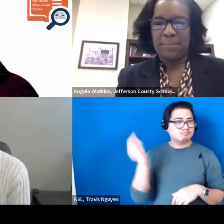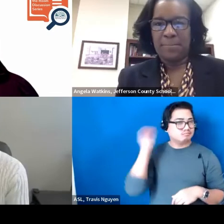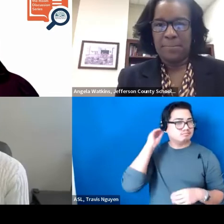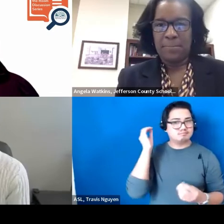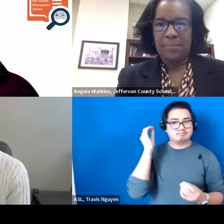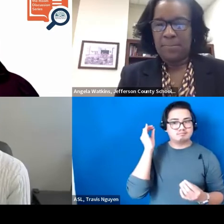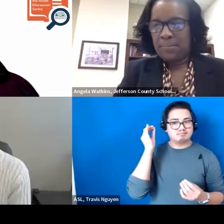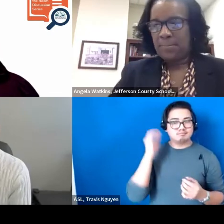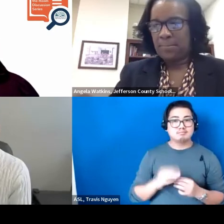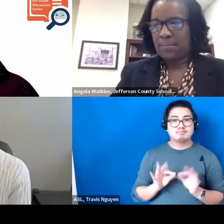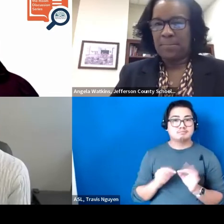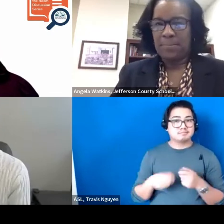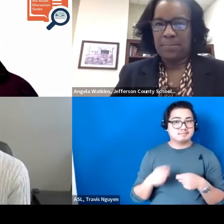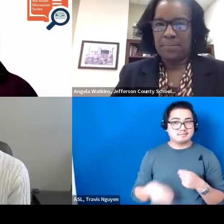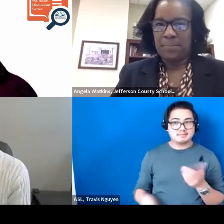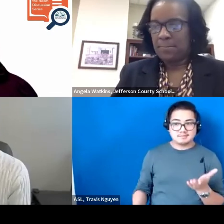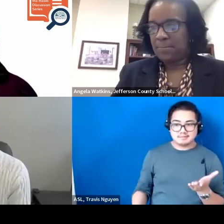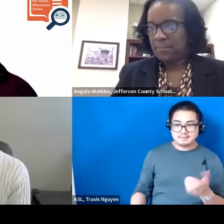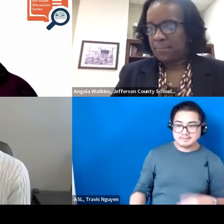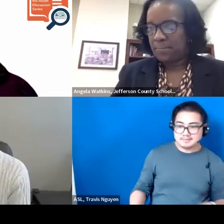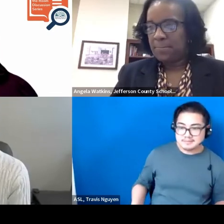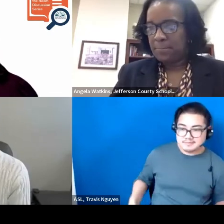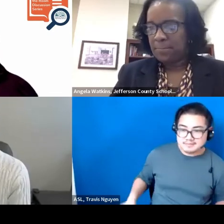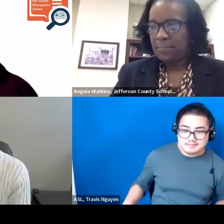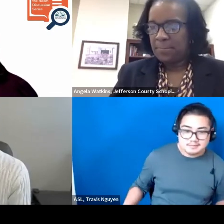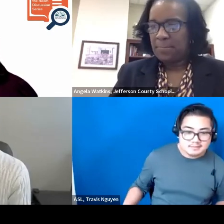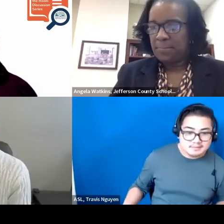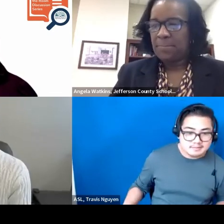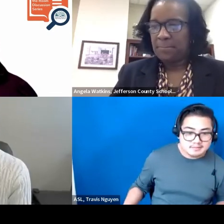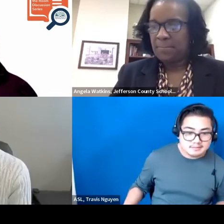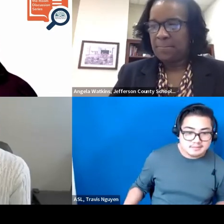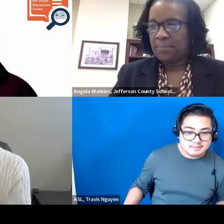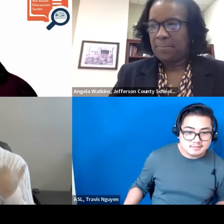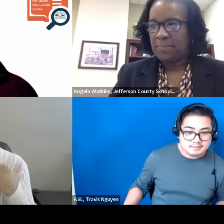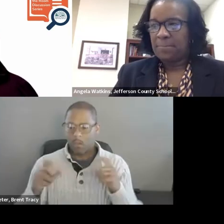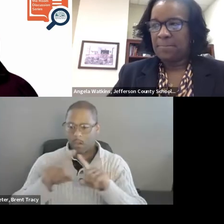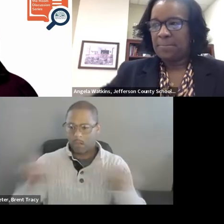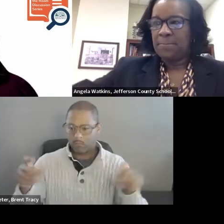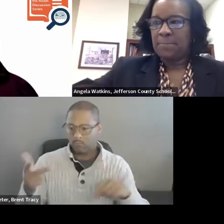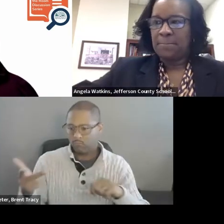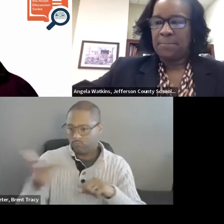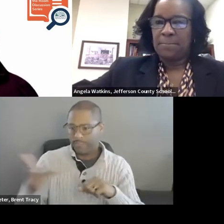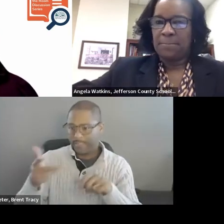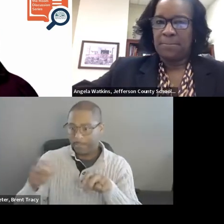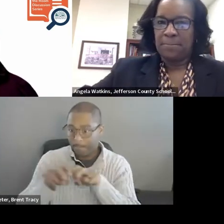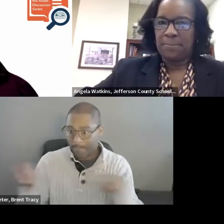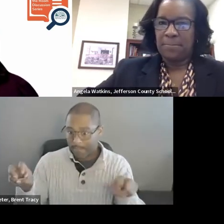I want to wrap up with a question for all 3 of our Panelist to answer. Maybe Bonnie, we will start with you.